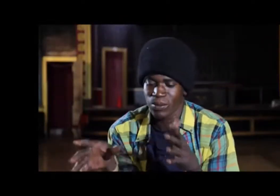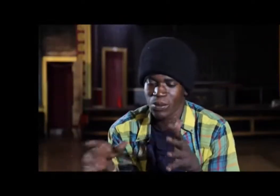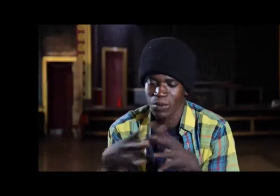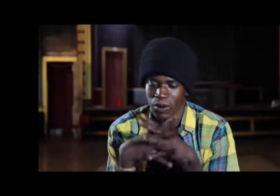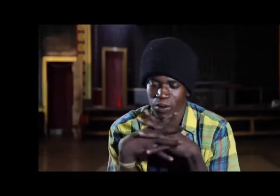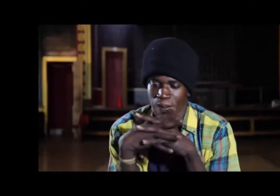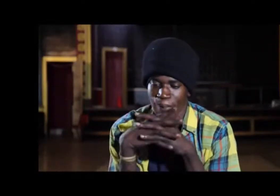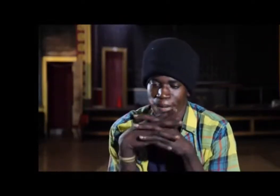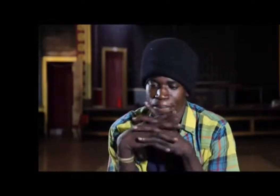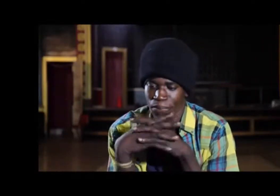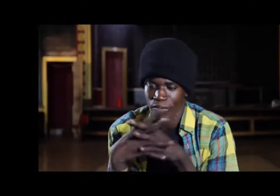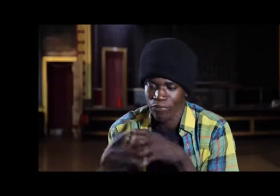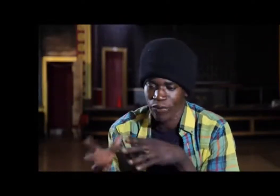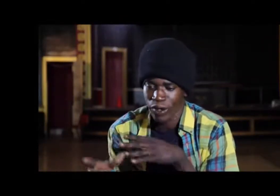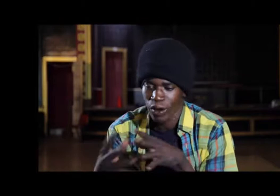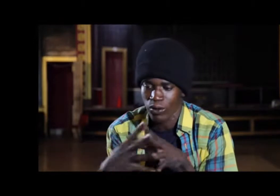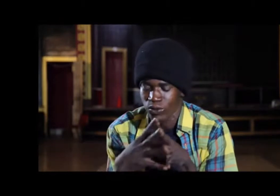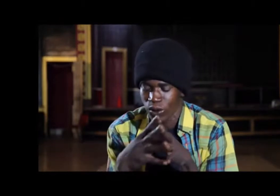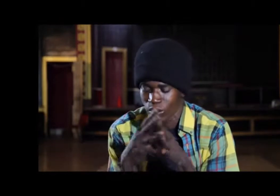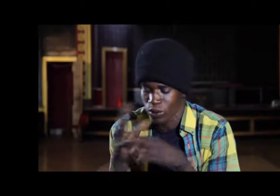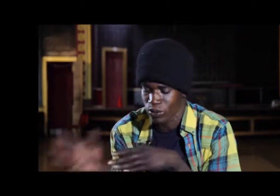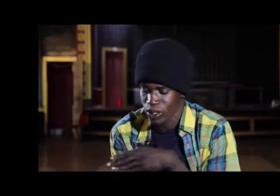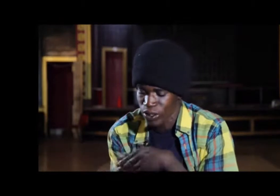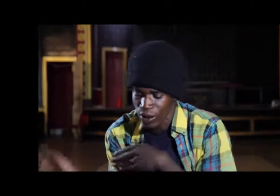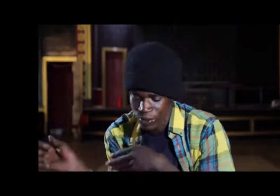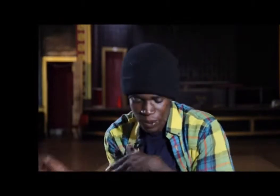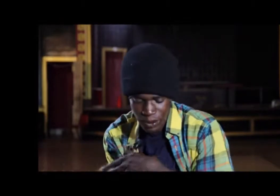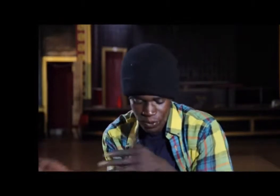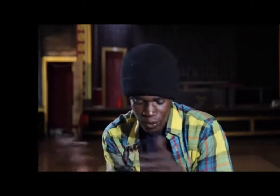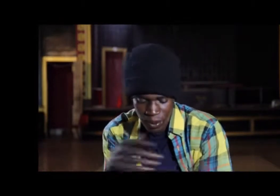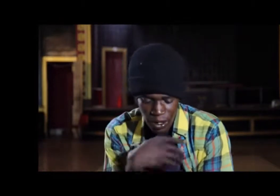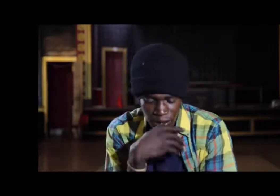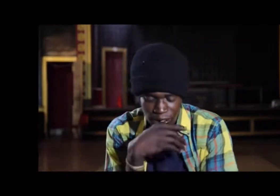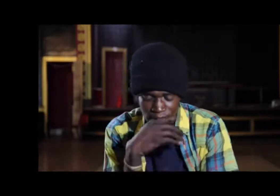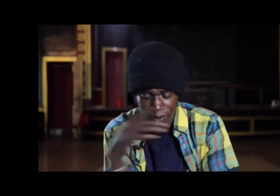i'm coming soon i i always wanted to be a mechanical engineer